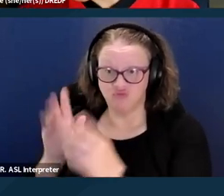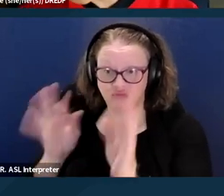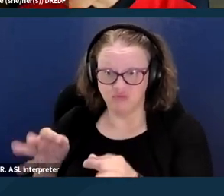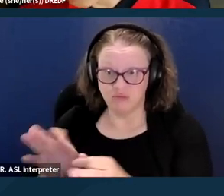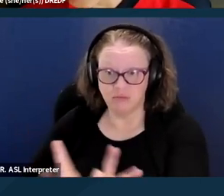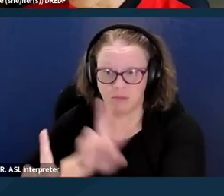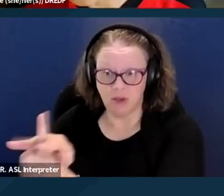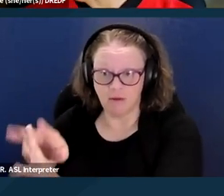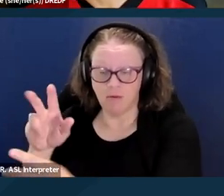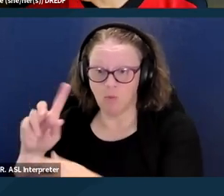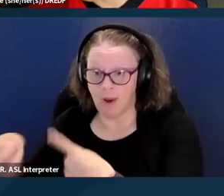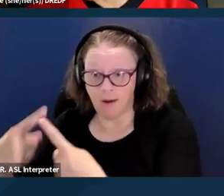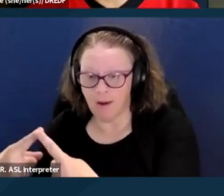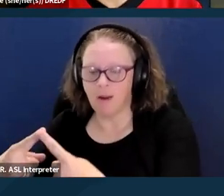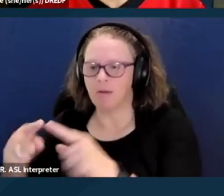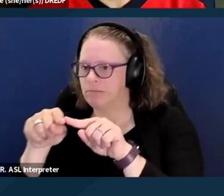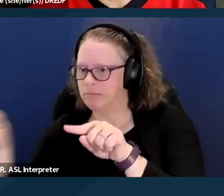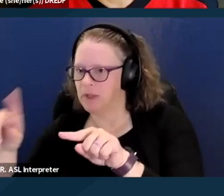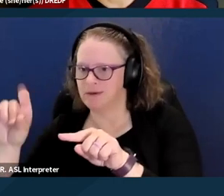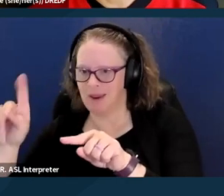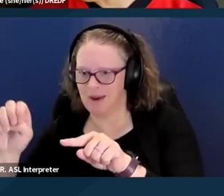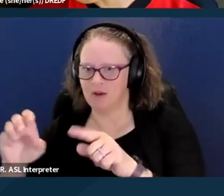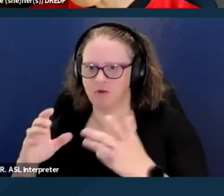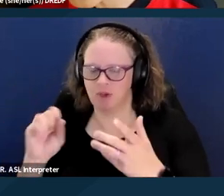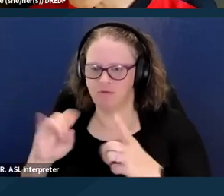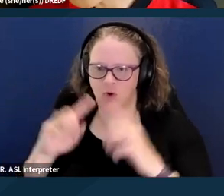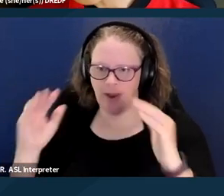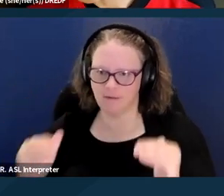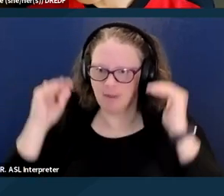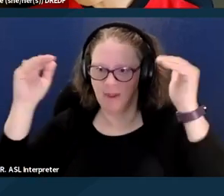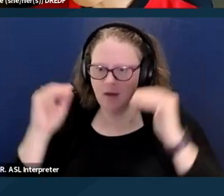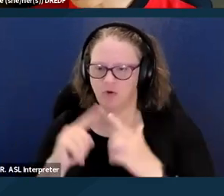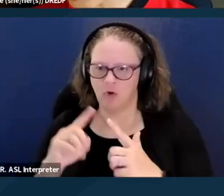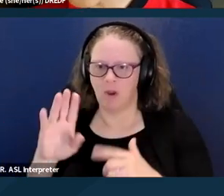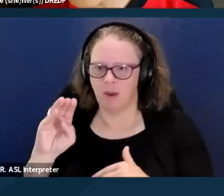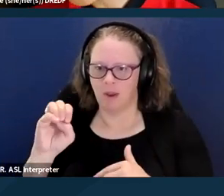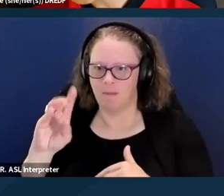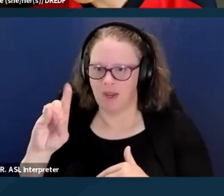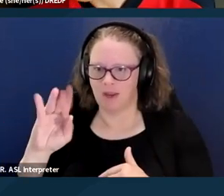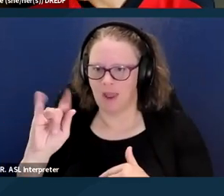to escalate this to go up to a Medi-Cal fair hearing or a state fair hearing, you have to do so within 90 days